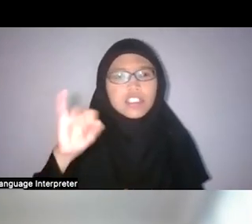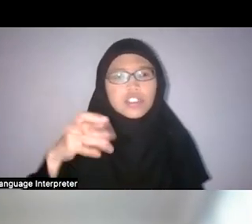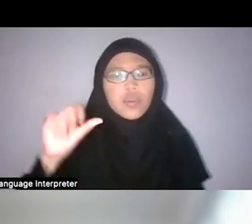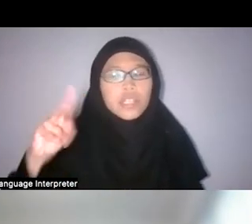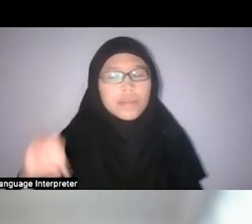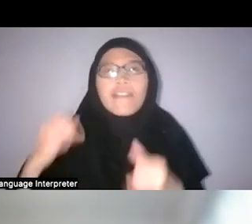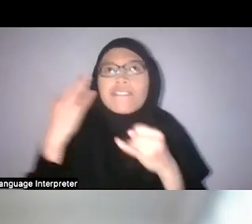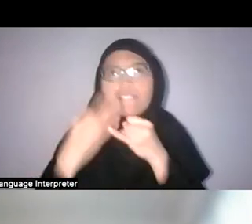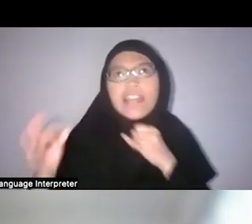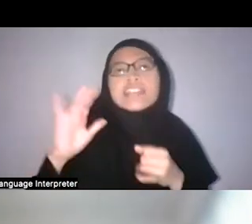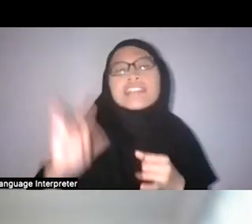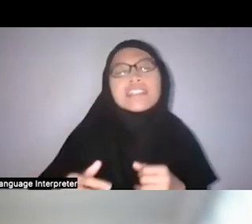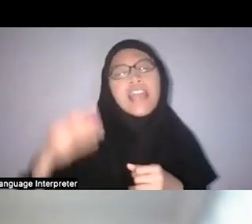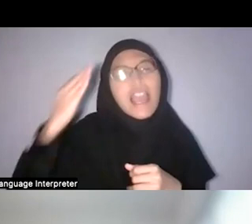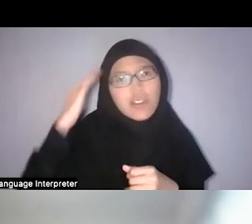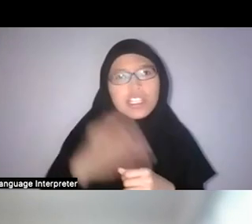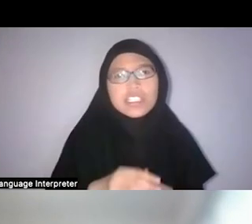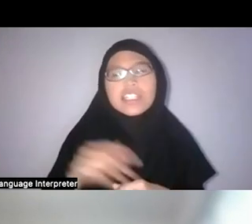That’s very very recent, I think.